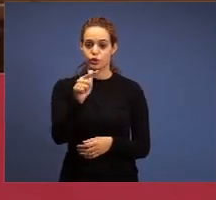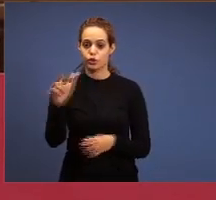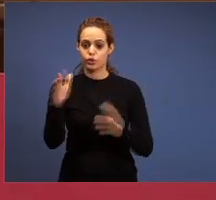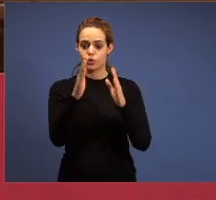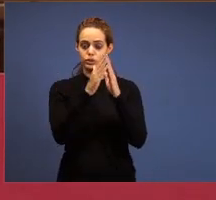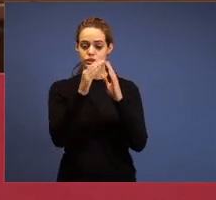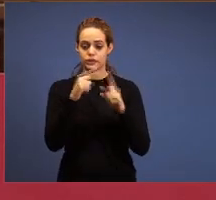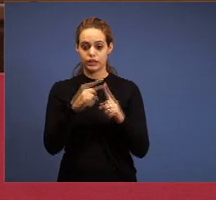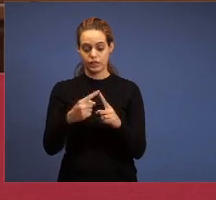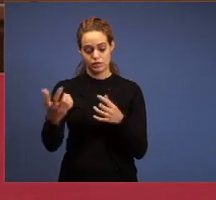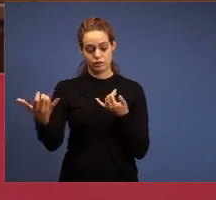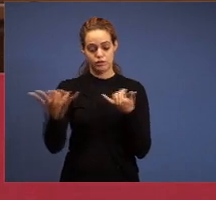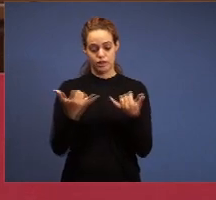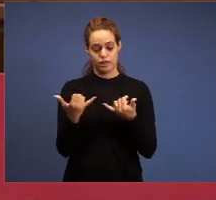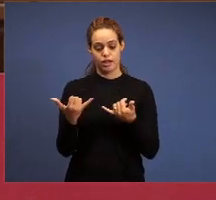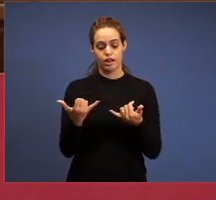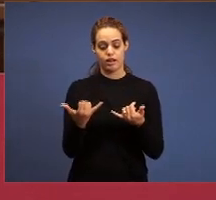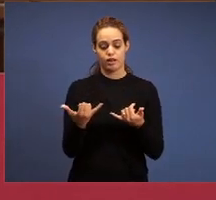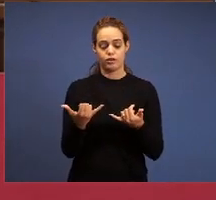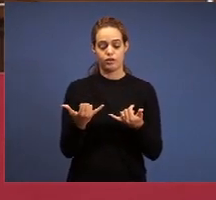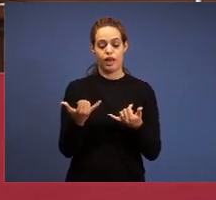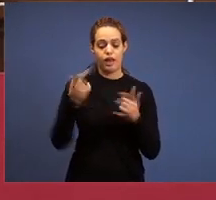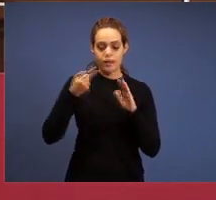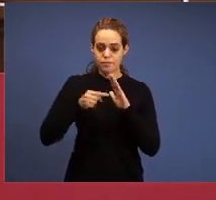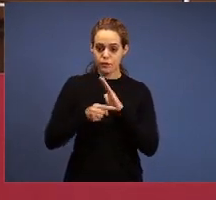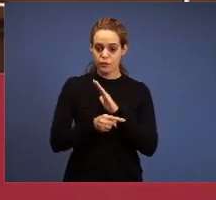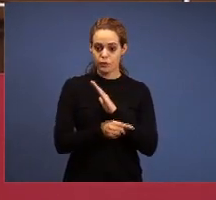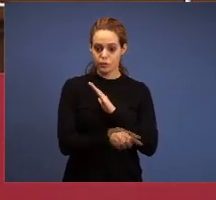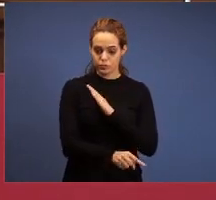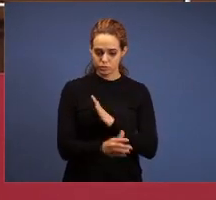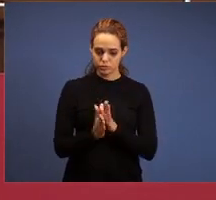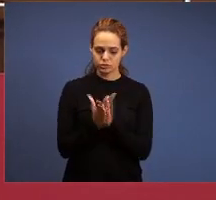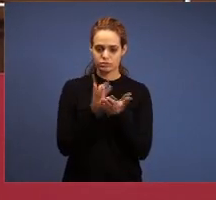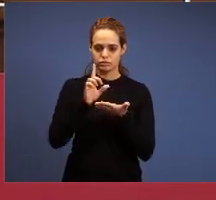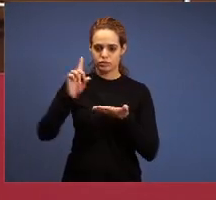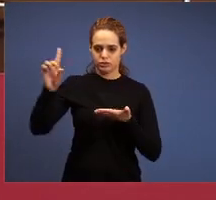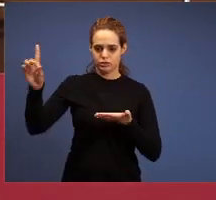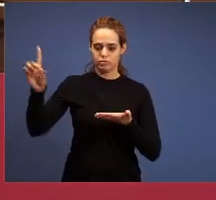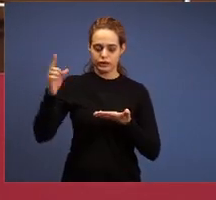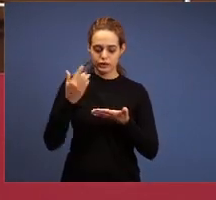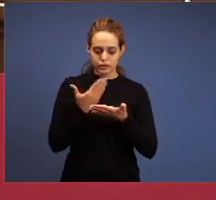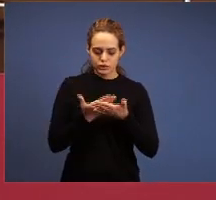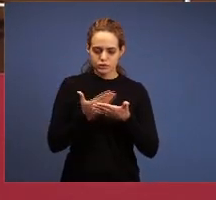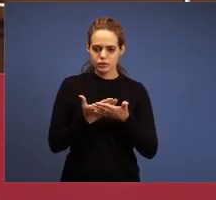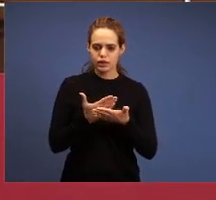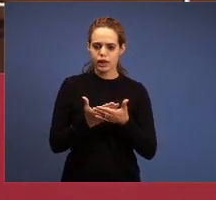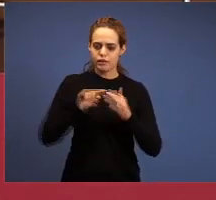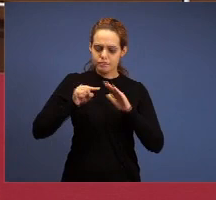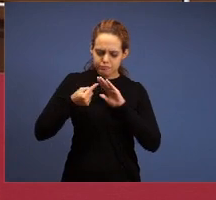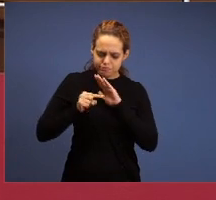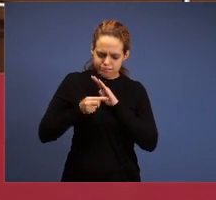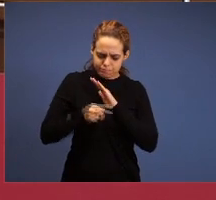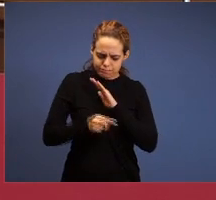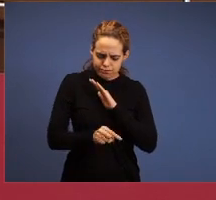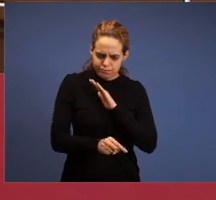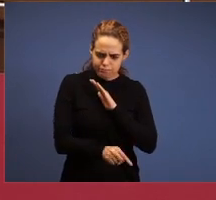in the Bible, in what we left, you are plunging into the Bible, into the revealed word,